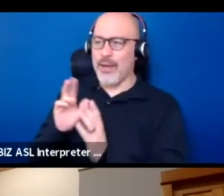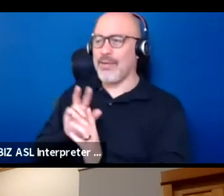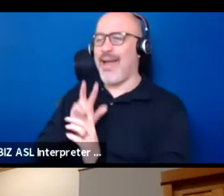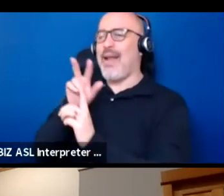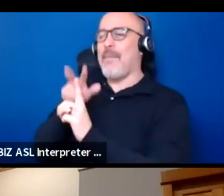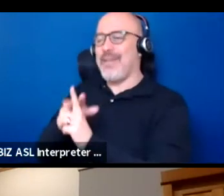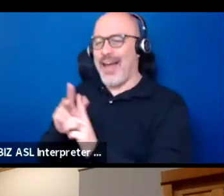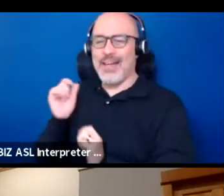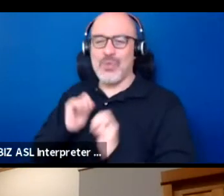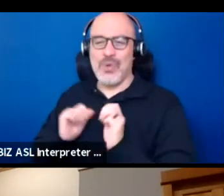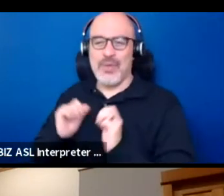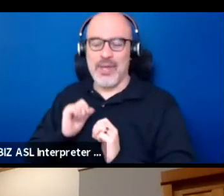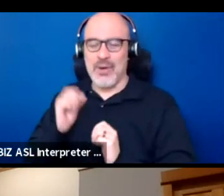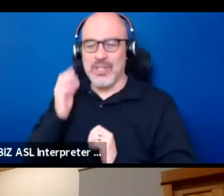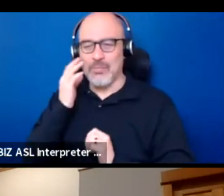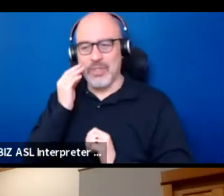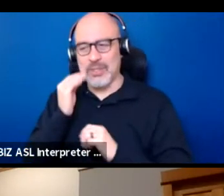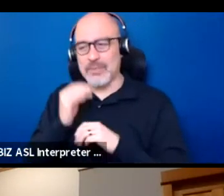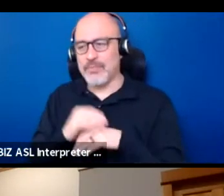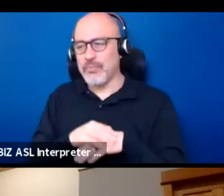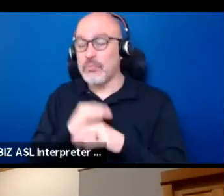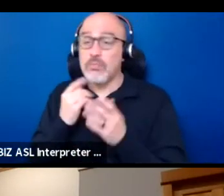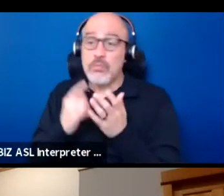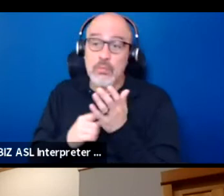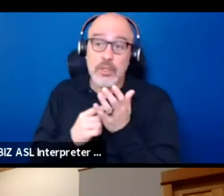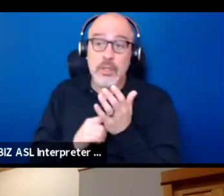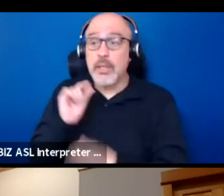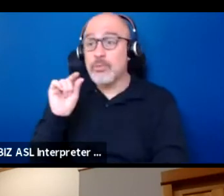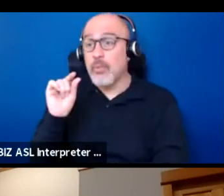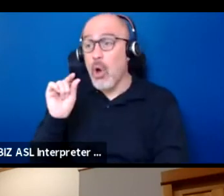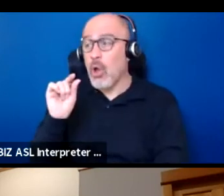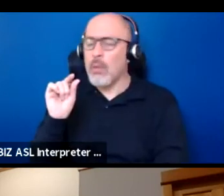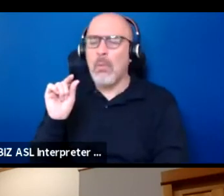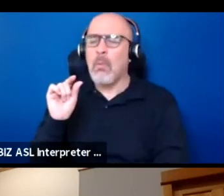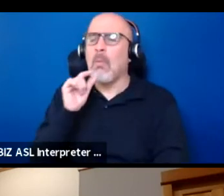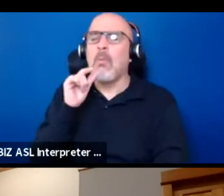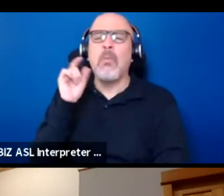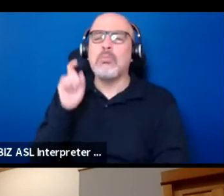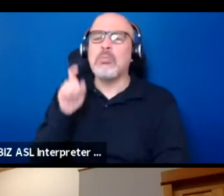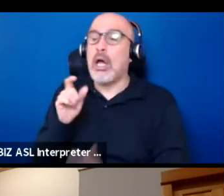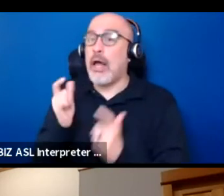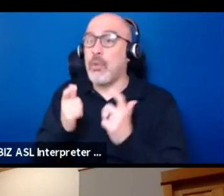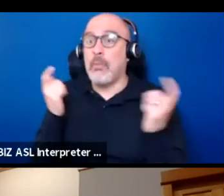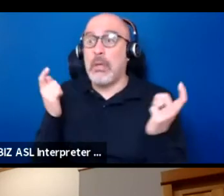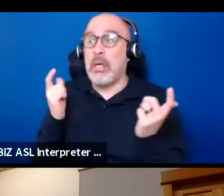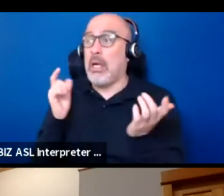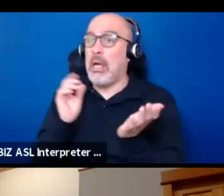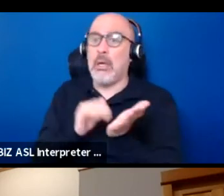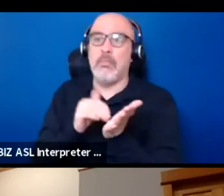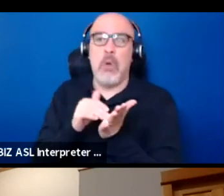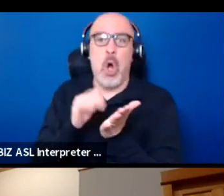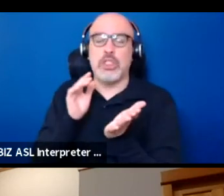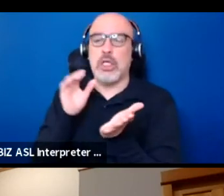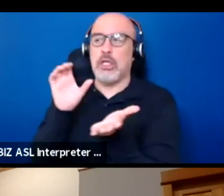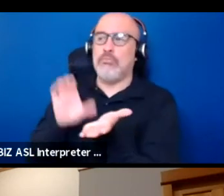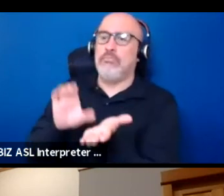So sometimes it's subtle and small like that. It doesn't have to be, you know, multi-million dollar investment in a huge Broadway play.